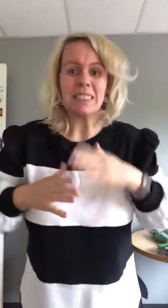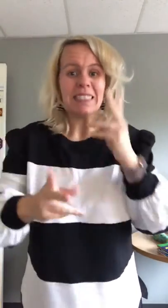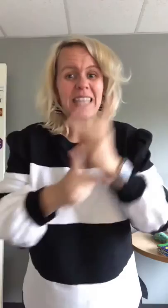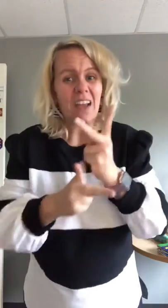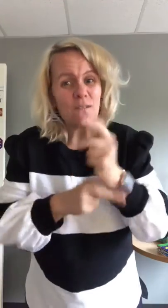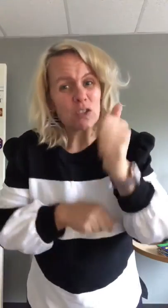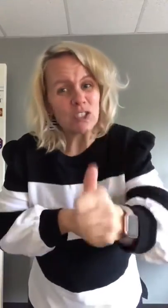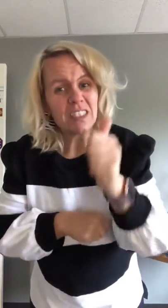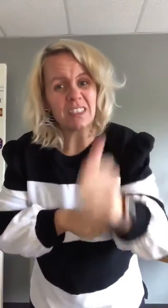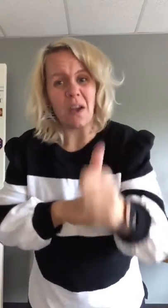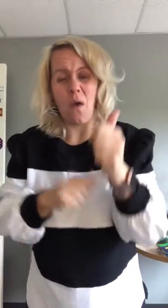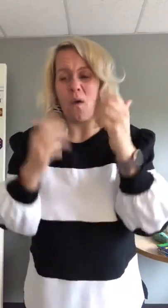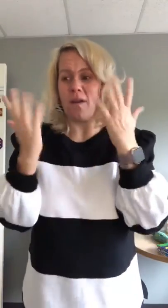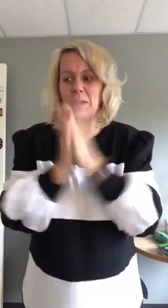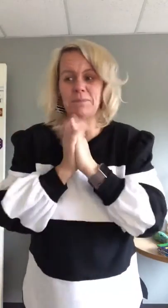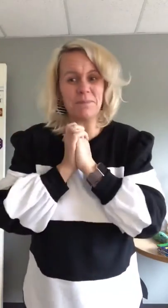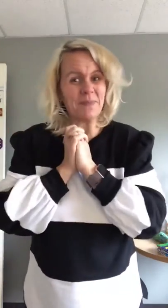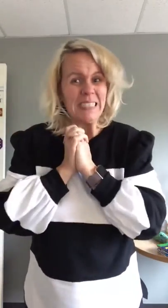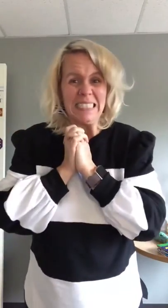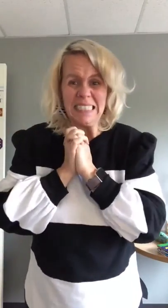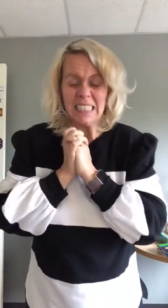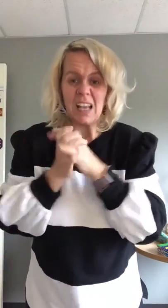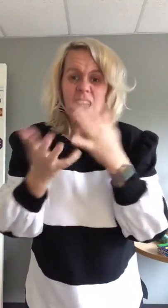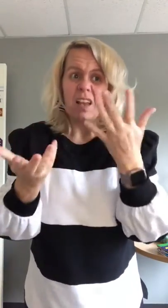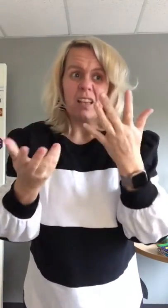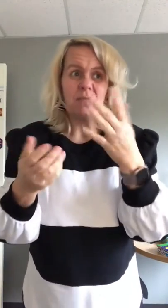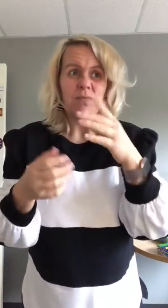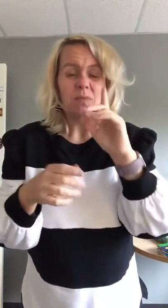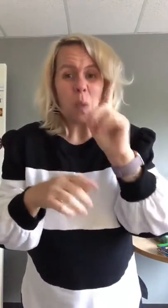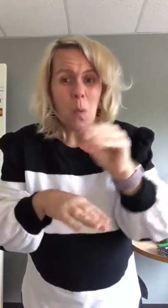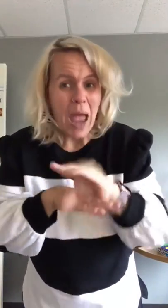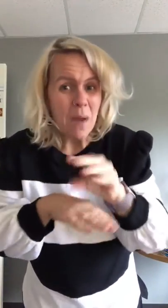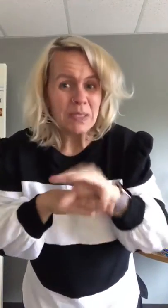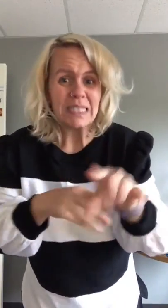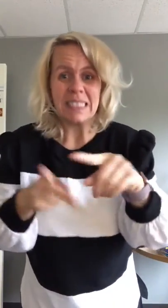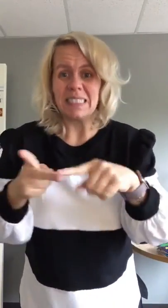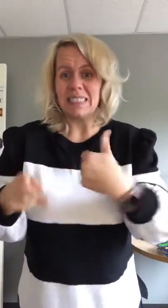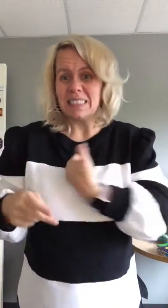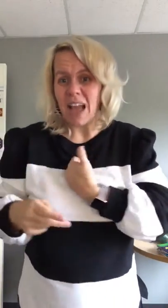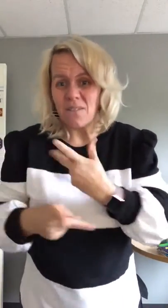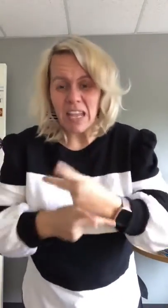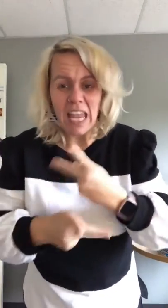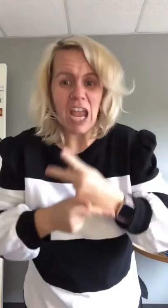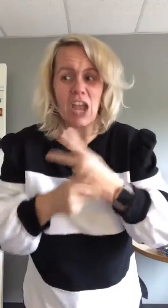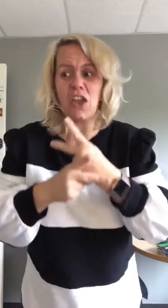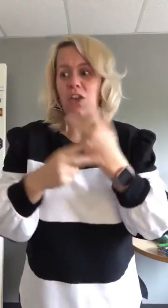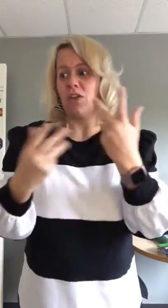take care of yourself. Just please. See a counsellor or self-care.